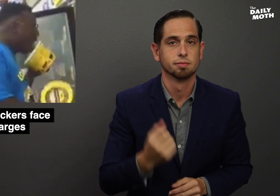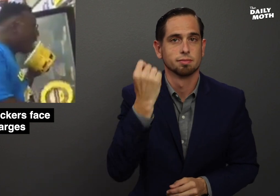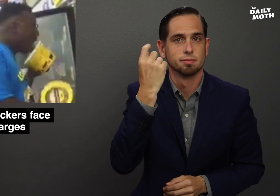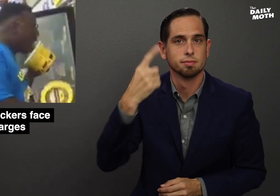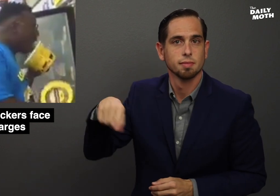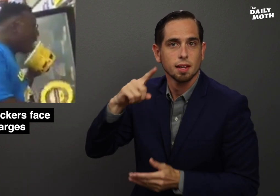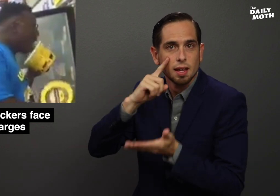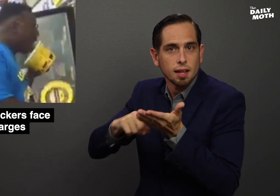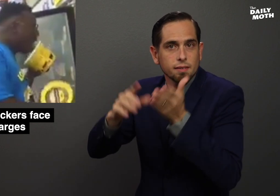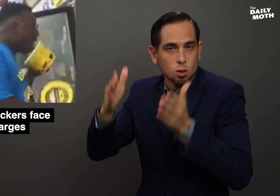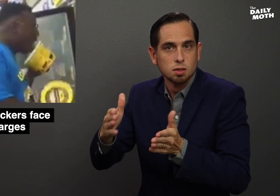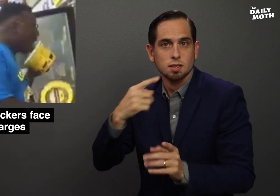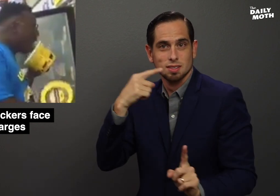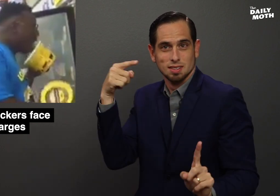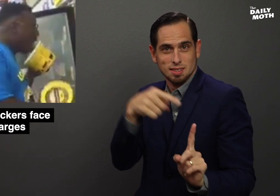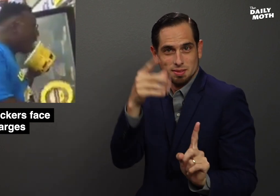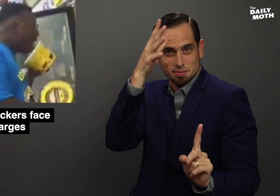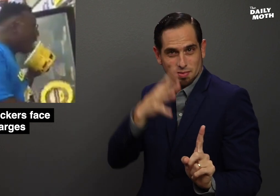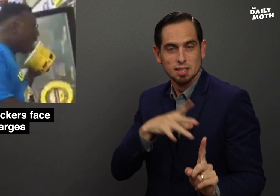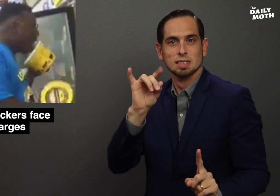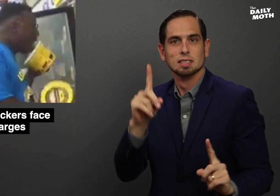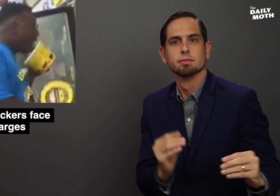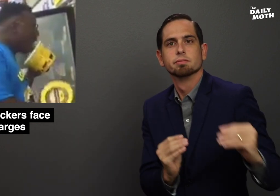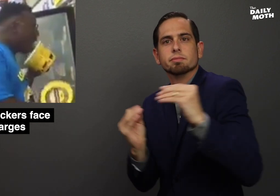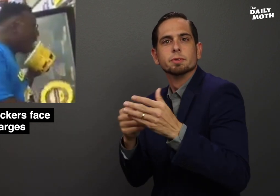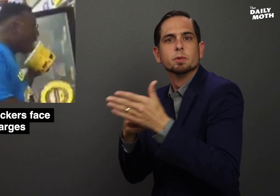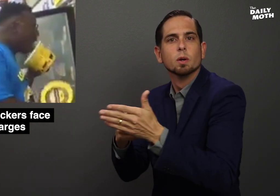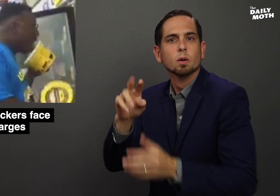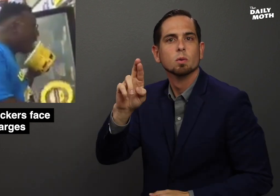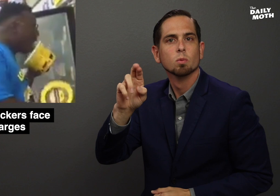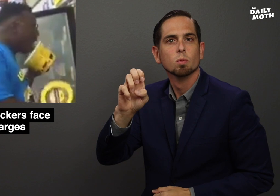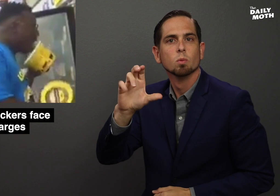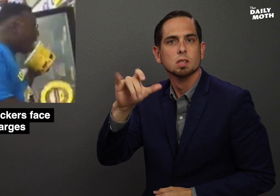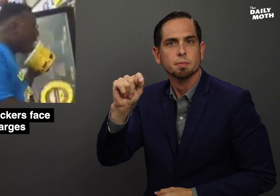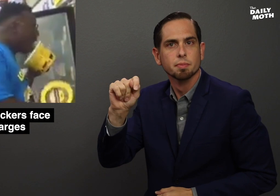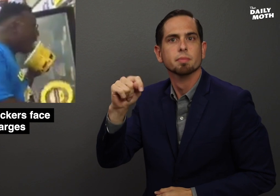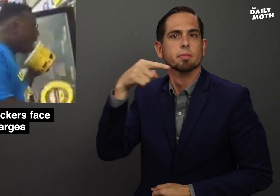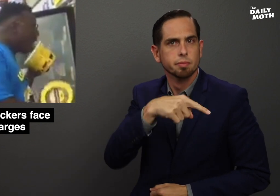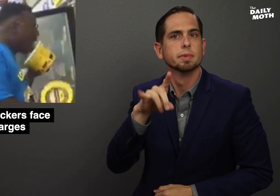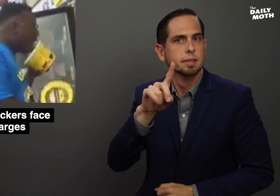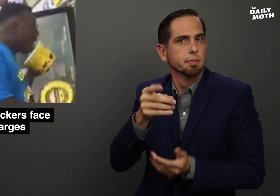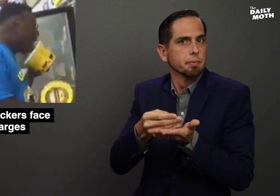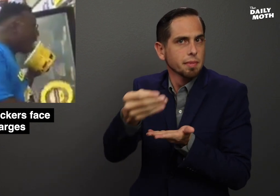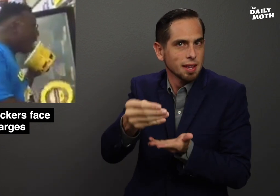Investigators said the man showed a receipt that he bought